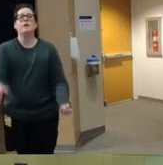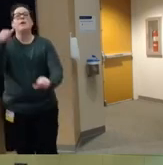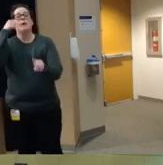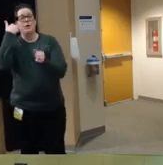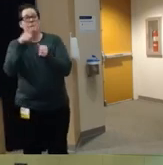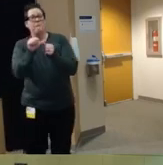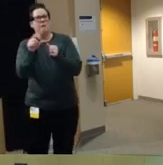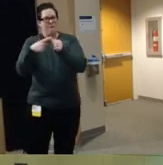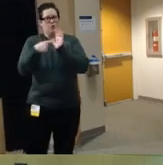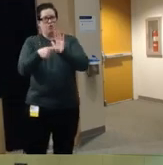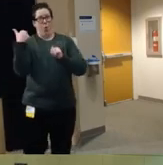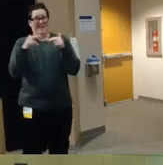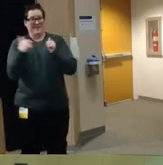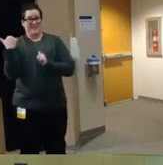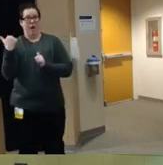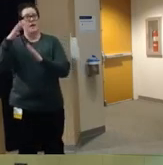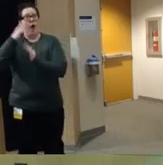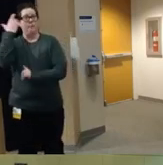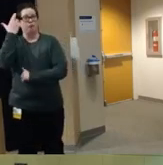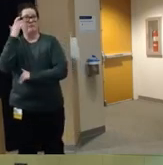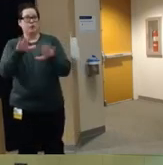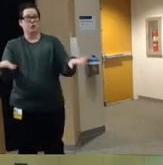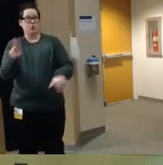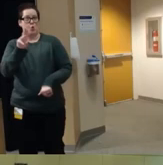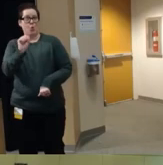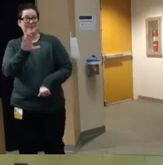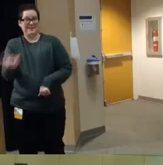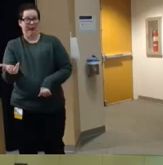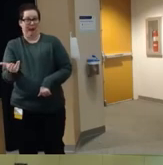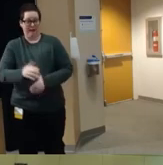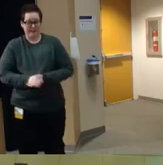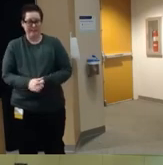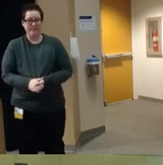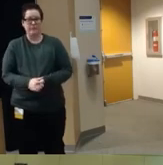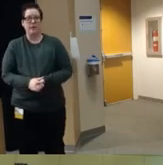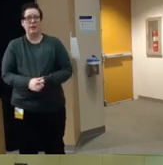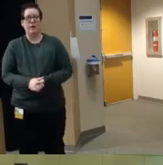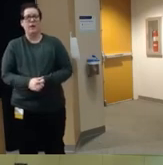the leading causes of death among children in the US um and the decrease as I said you